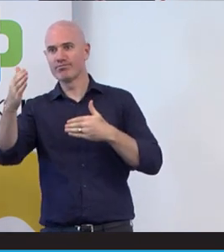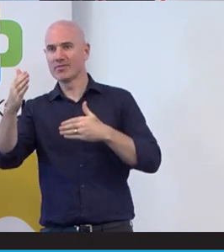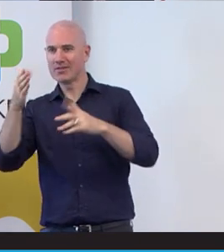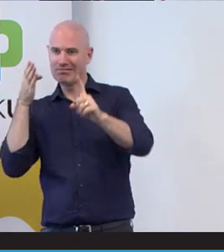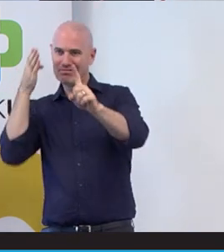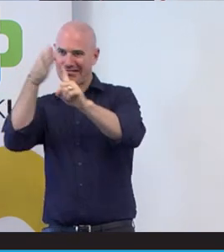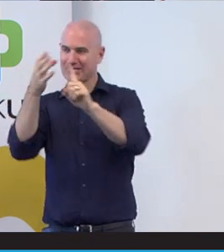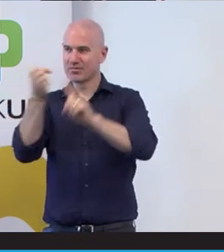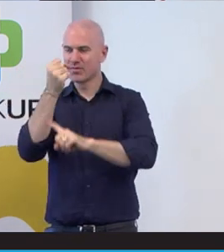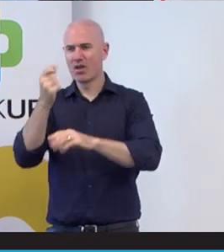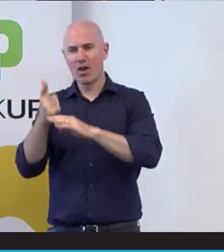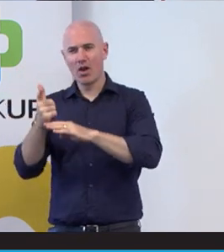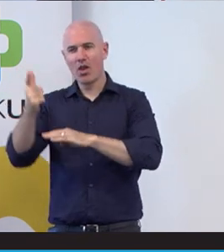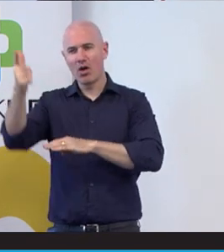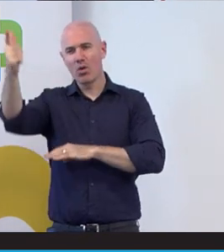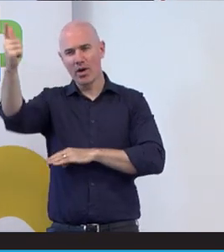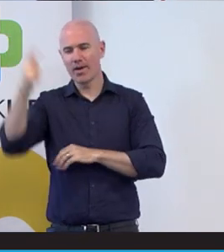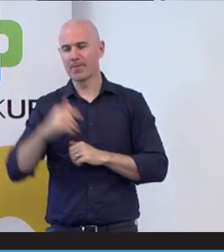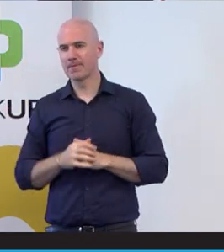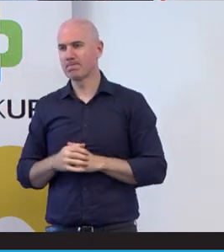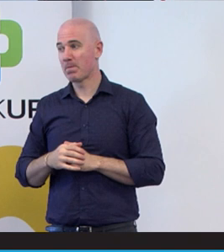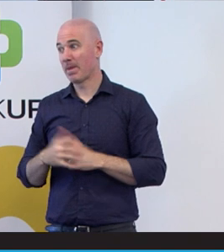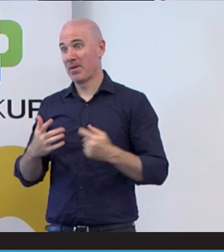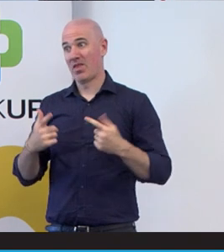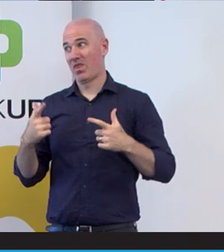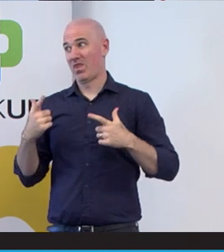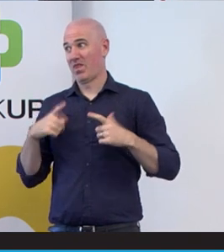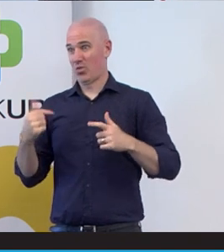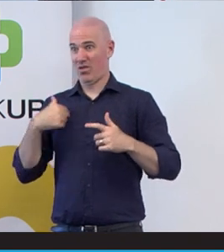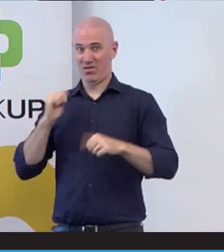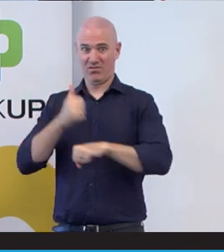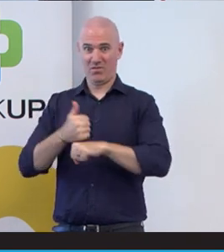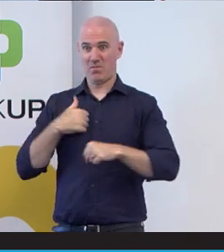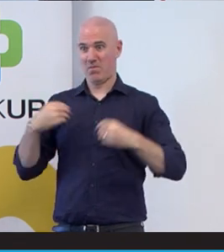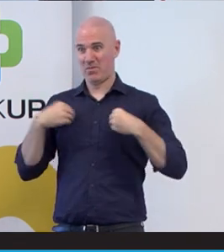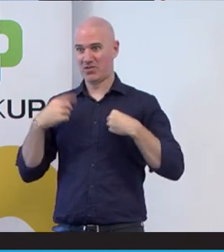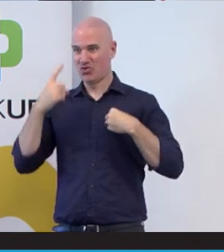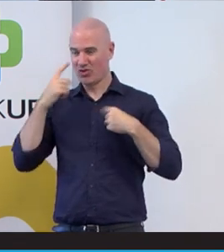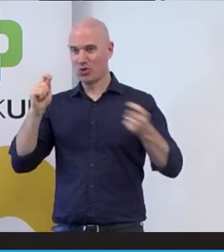we got a long way to go. But this is why I do my business to change the awareness of deaf rights